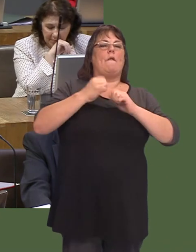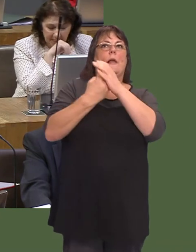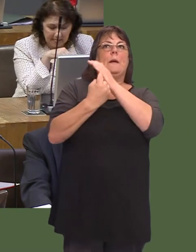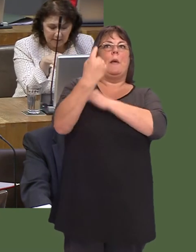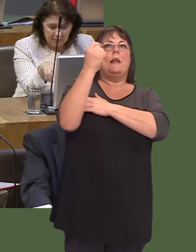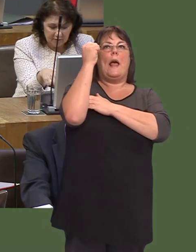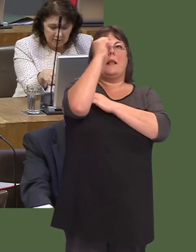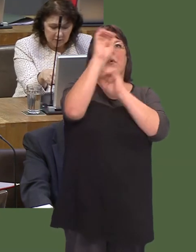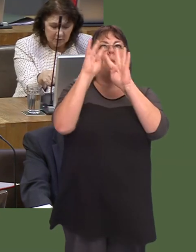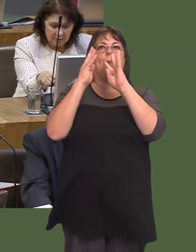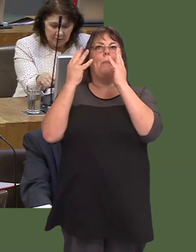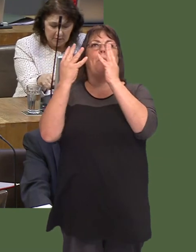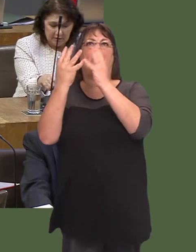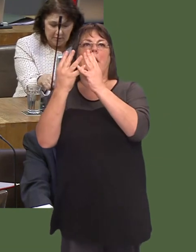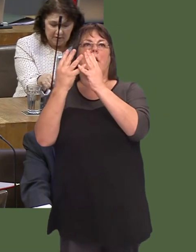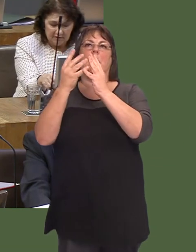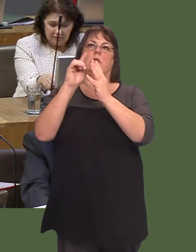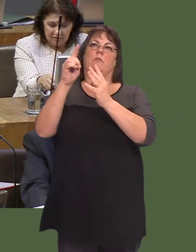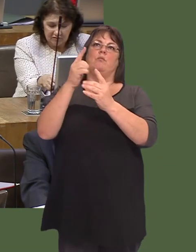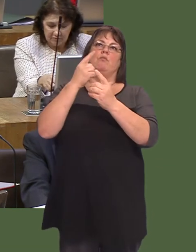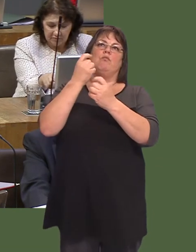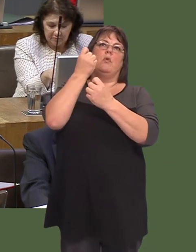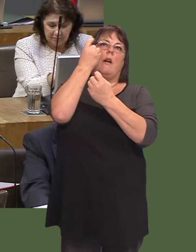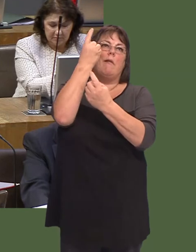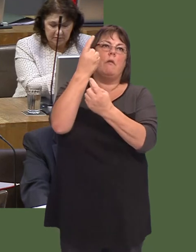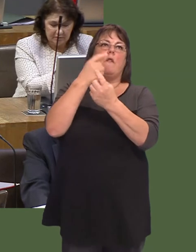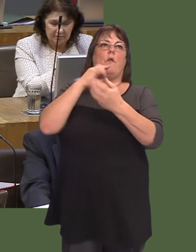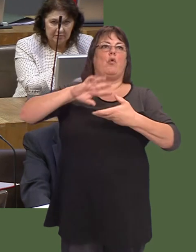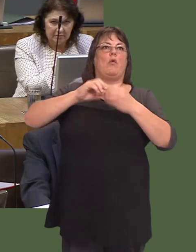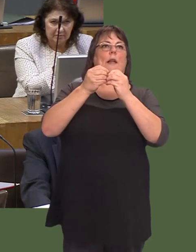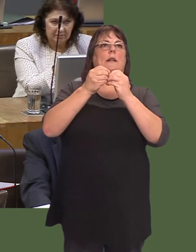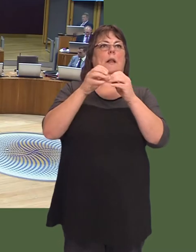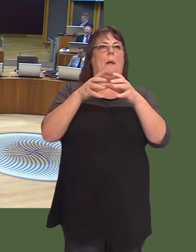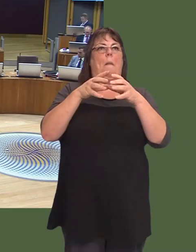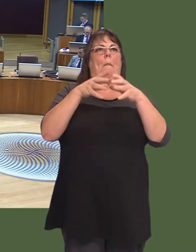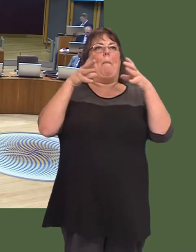a de Powys, ac mae hyn yn cynnwys derbyn yn ffurfiol adroddiad y panel o arbenigwyr annibynnol